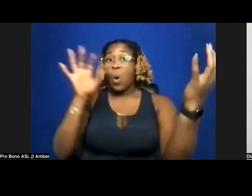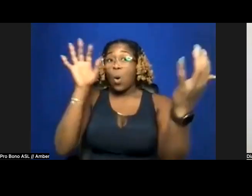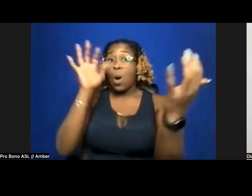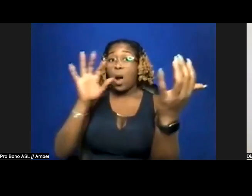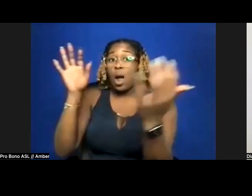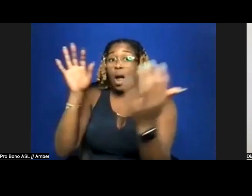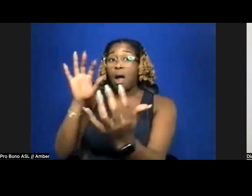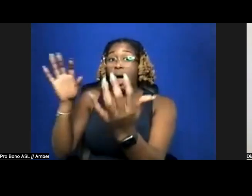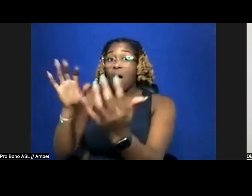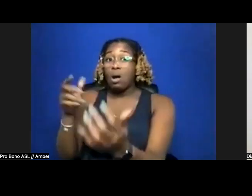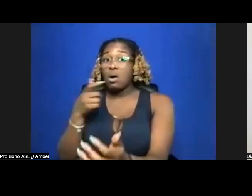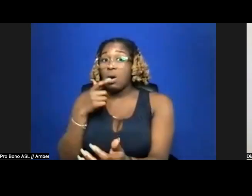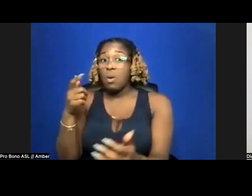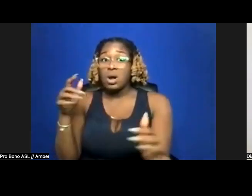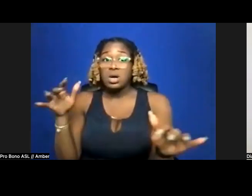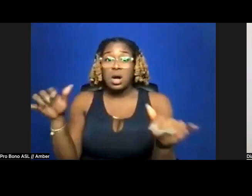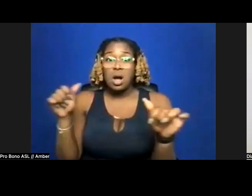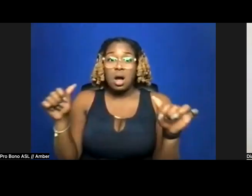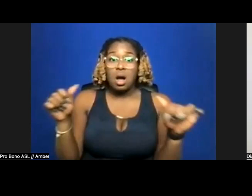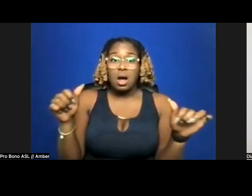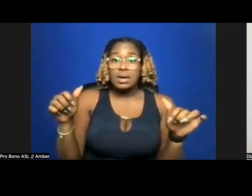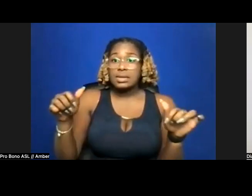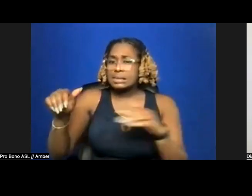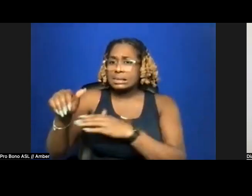its tresses through the late hour, Beyond Pink Barbie™